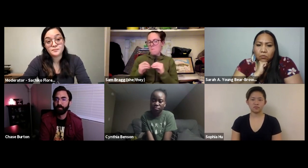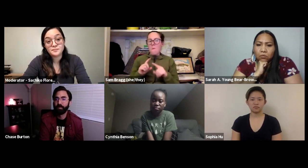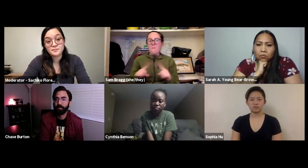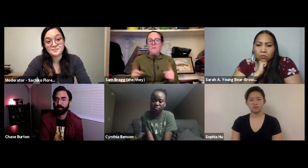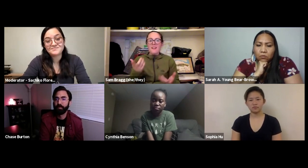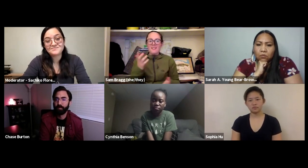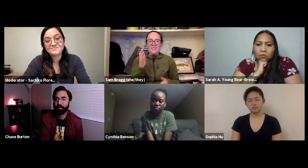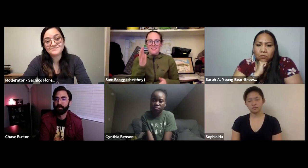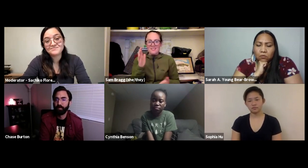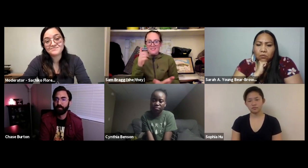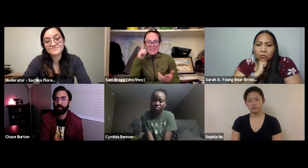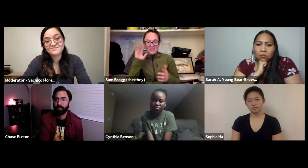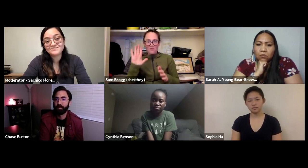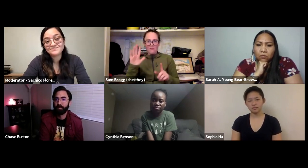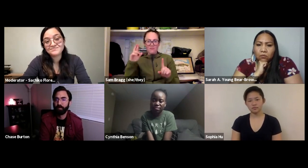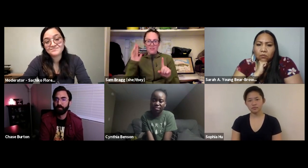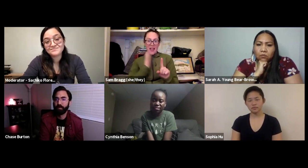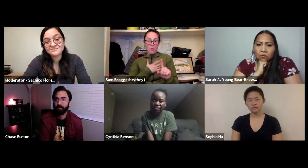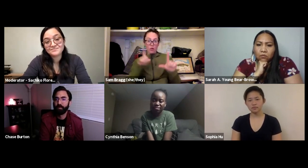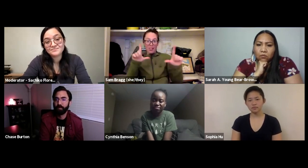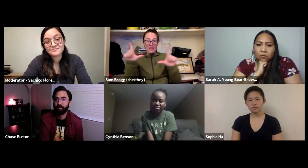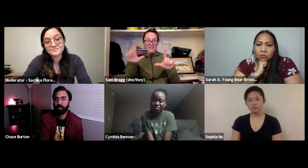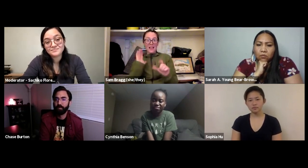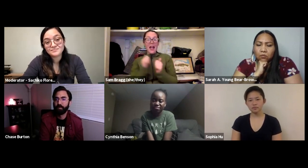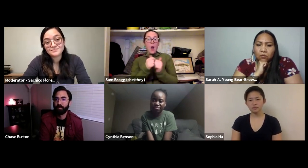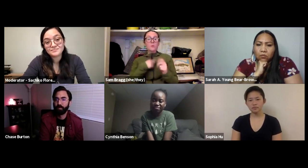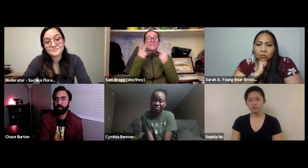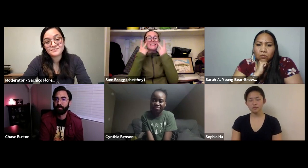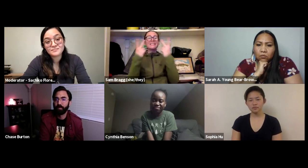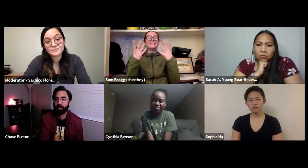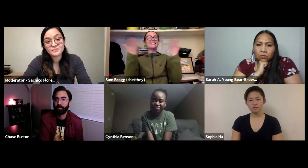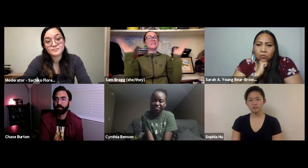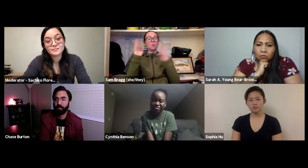from Deaf filmmakers. I'm sure Chase can add on with his filmmaking expertise but from